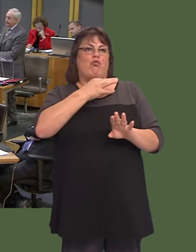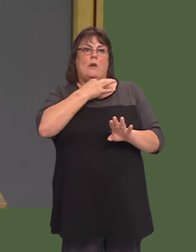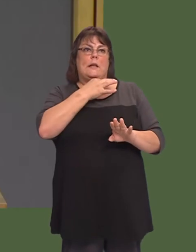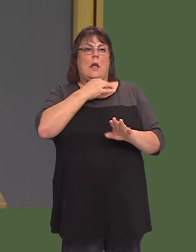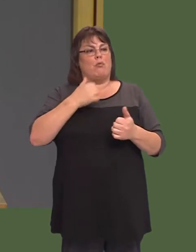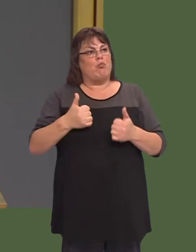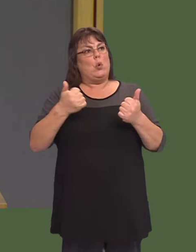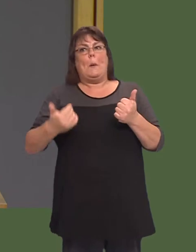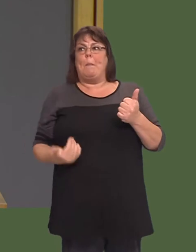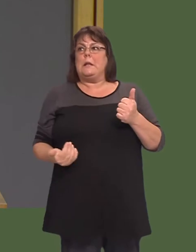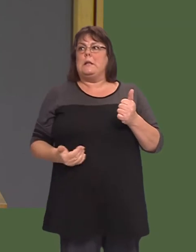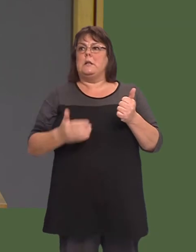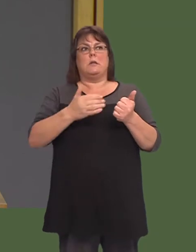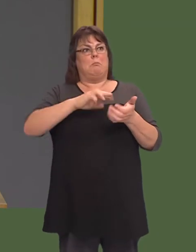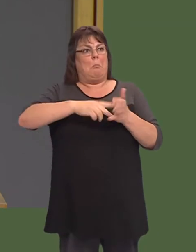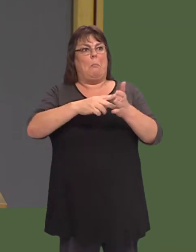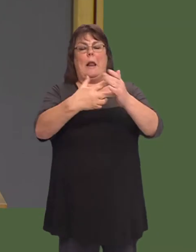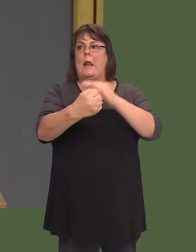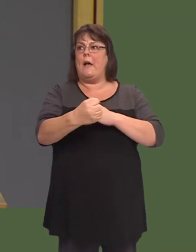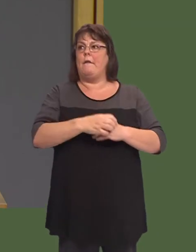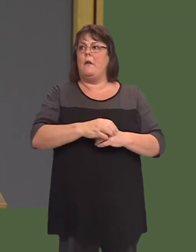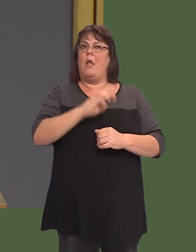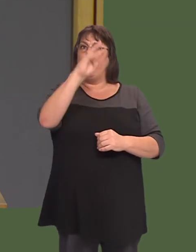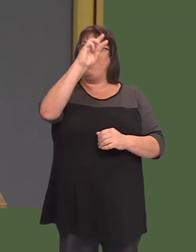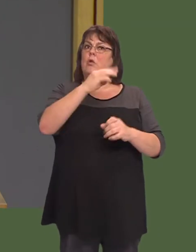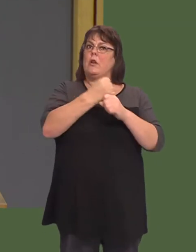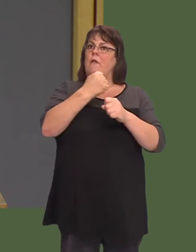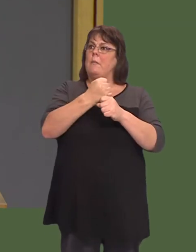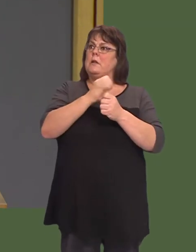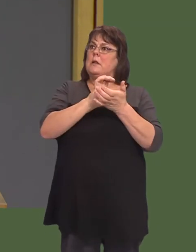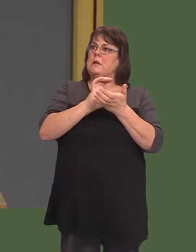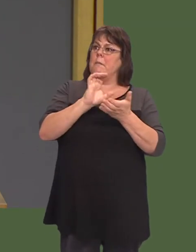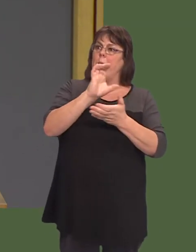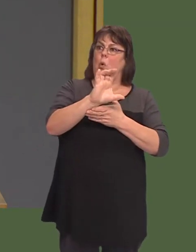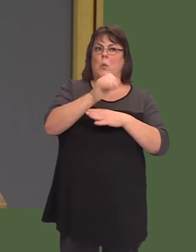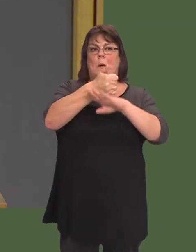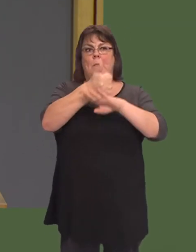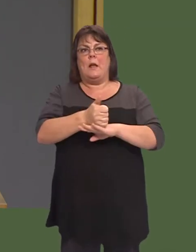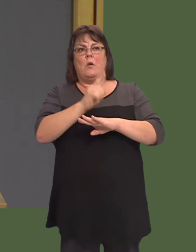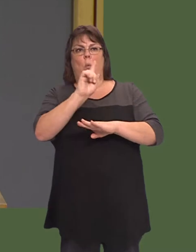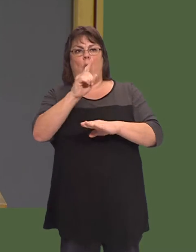Welsh Government. The objection of the Welsh Governmentís support for the project was based upon internal accounting